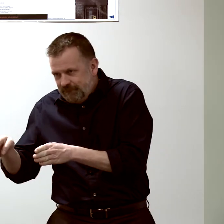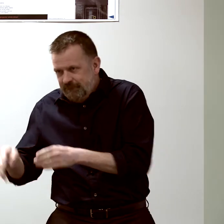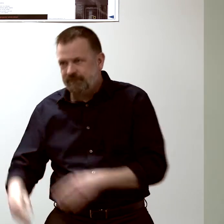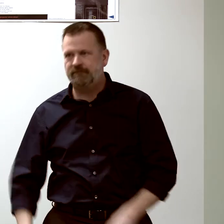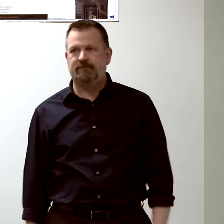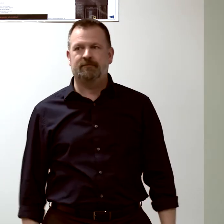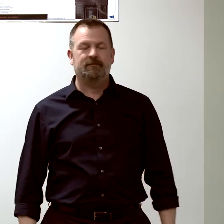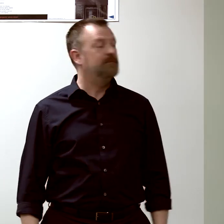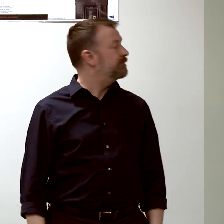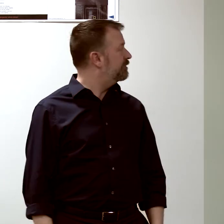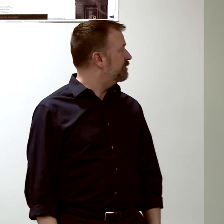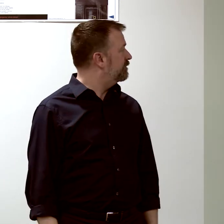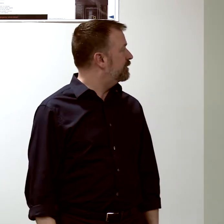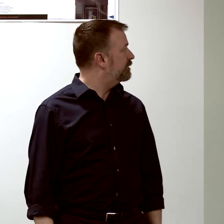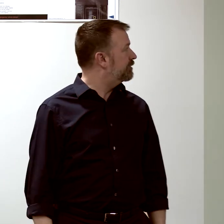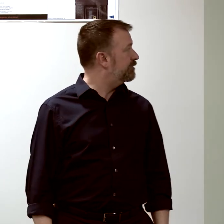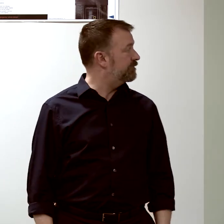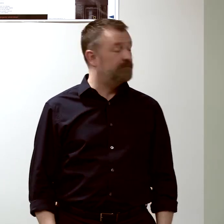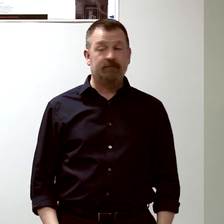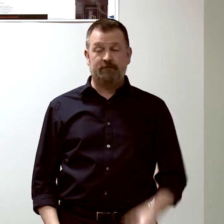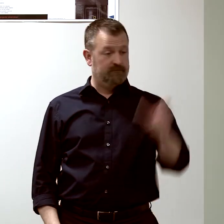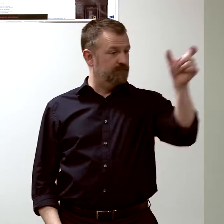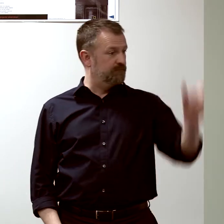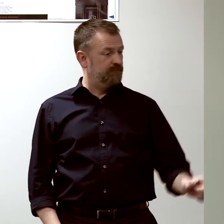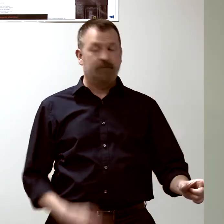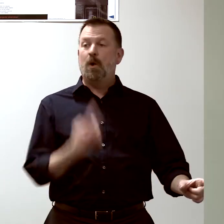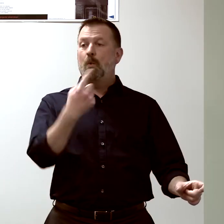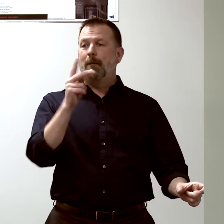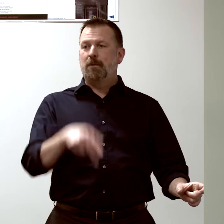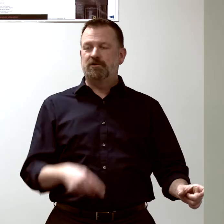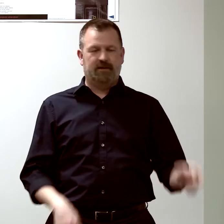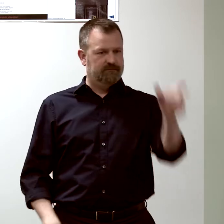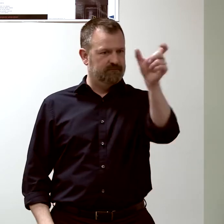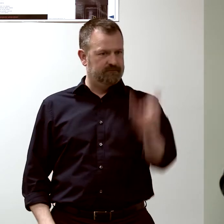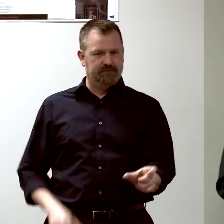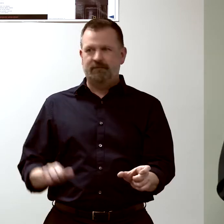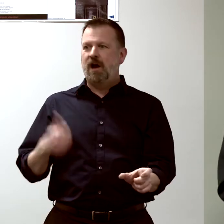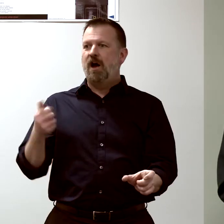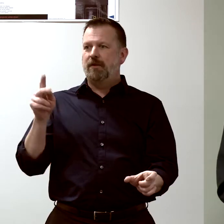Each column is from a single person,